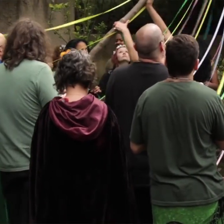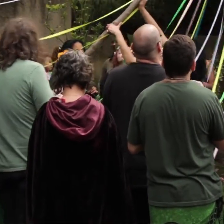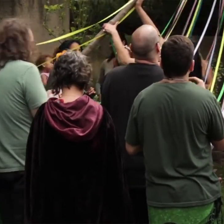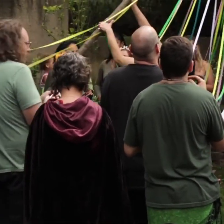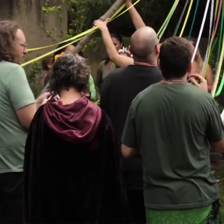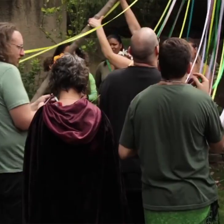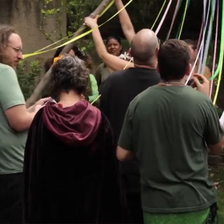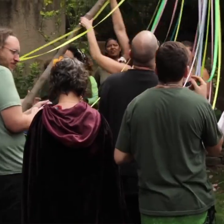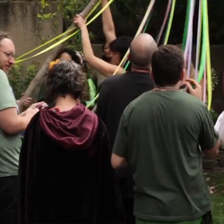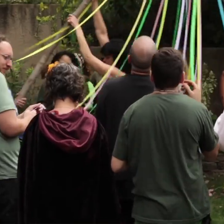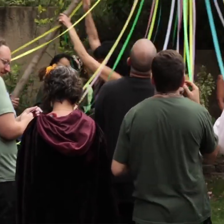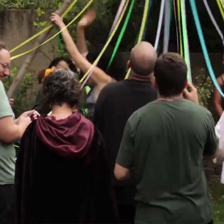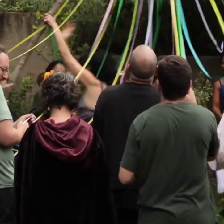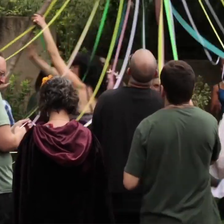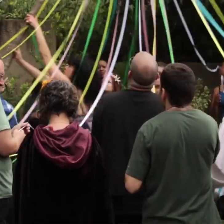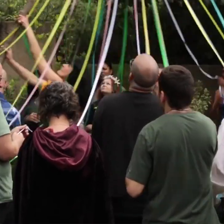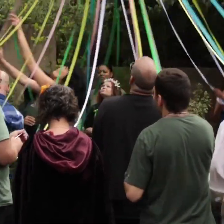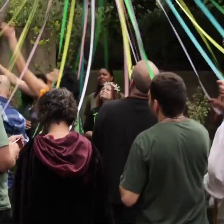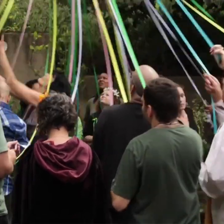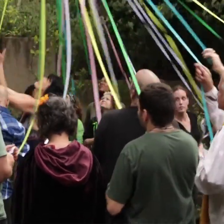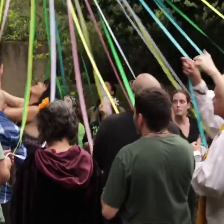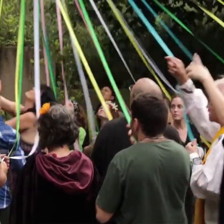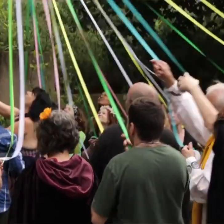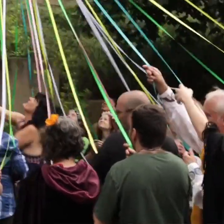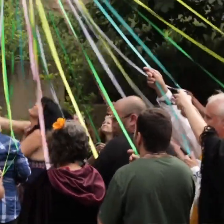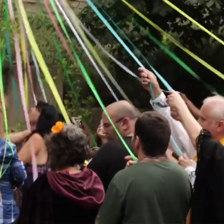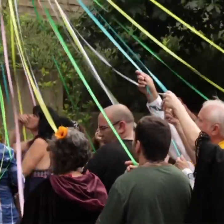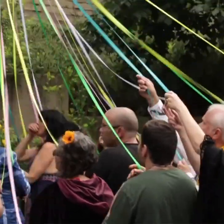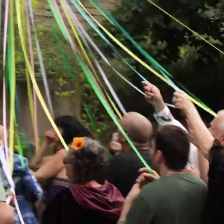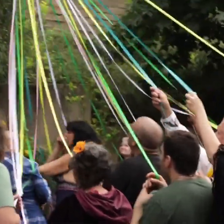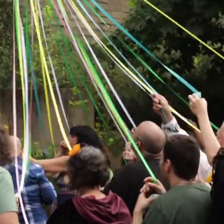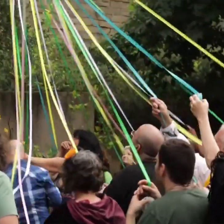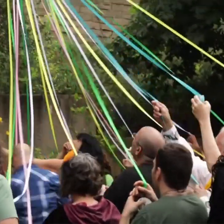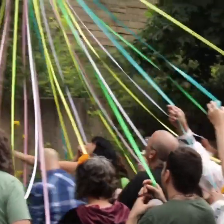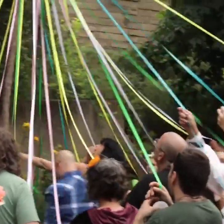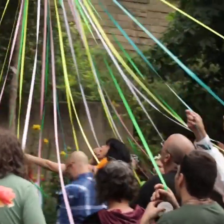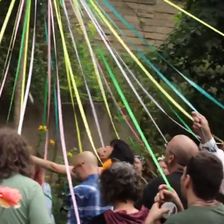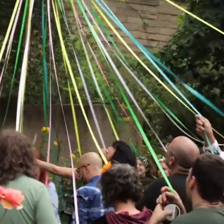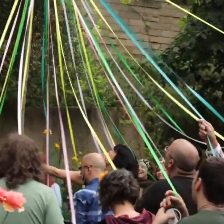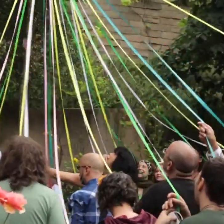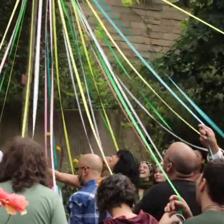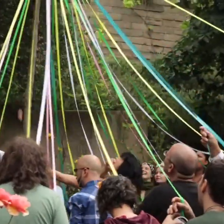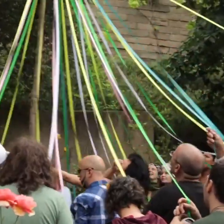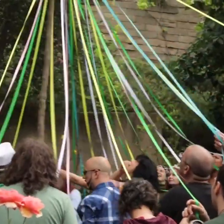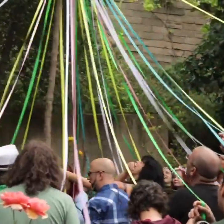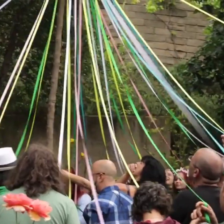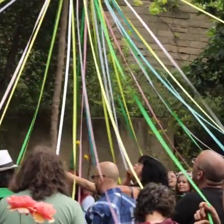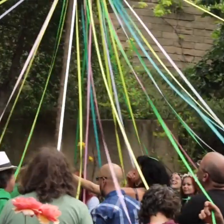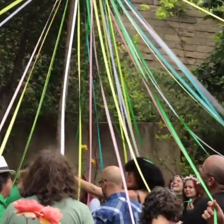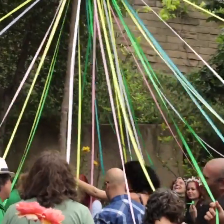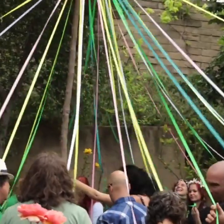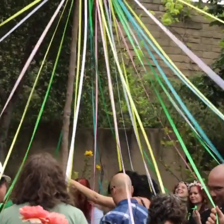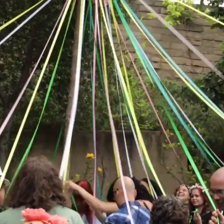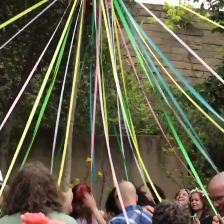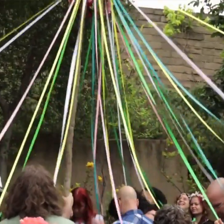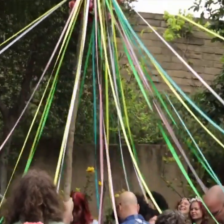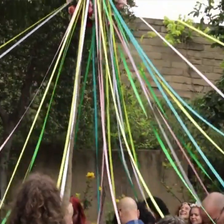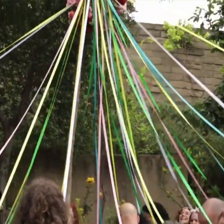I do not celebrate Samhain, but I know that it is related to current Halloween and traditions.